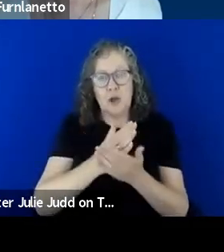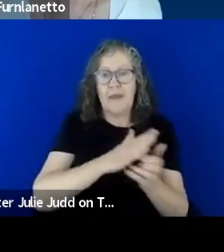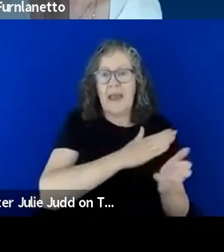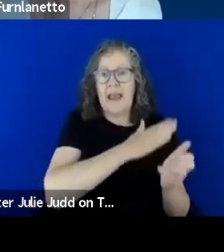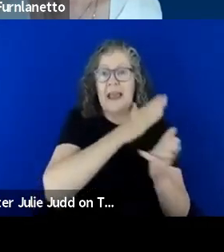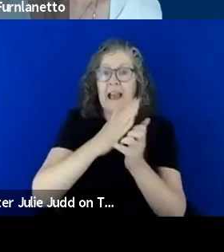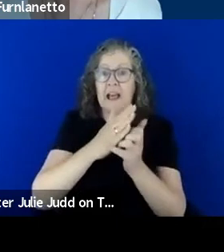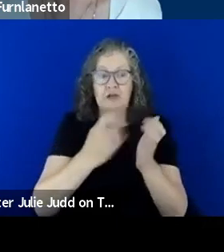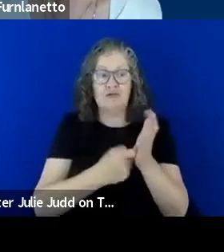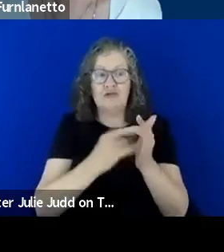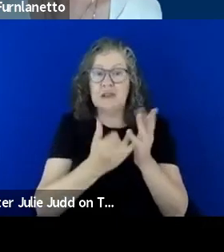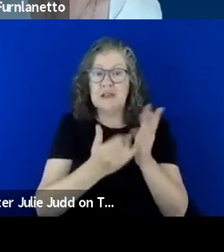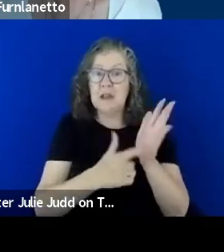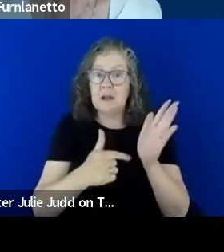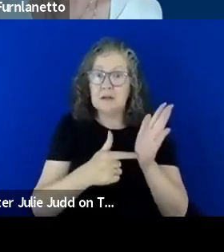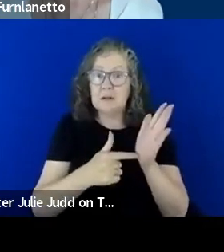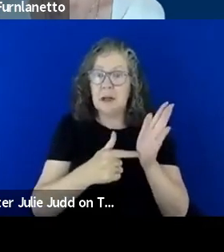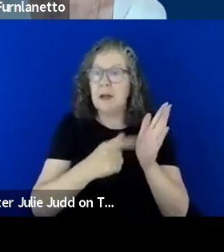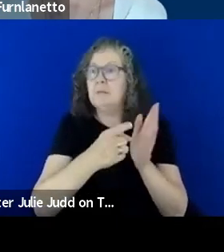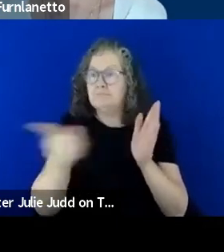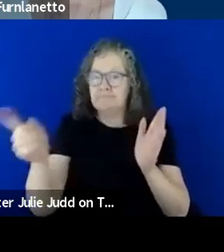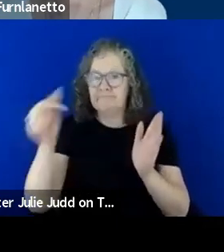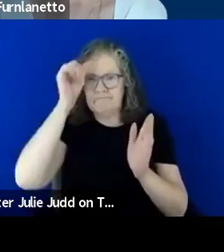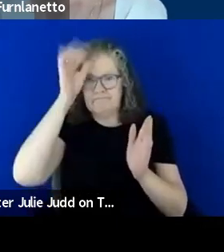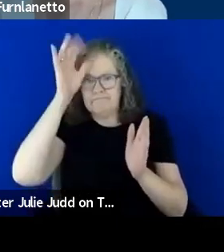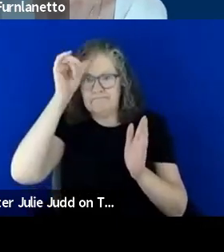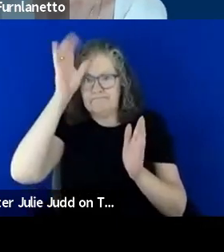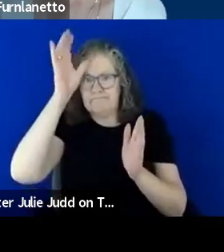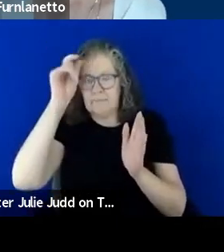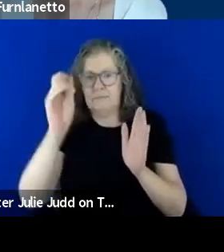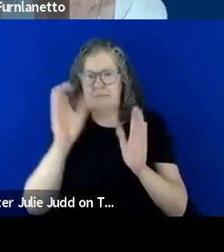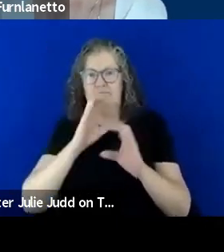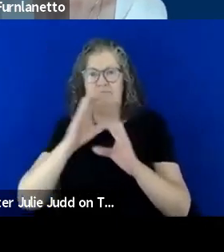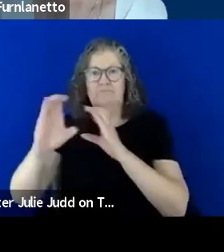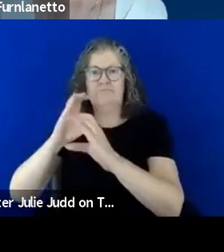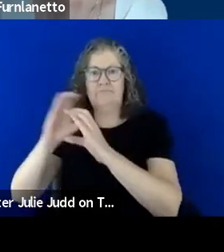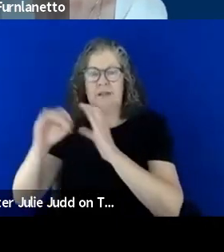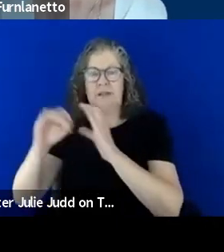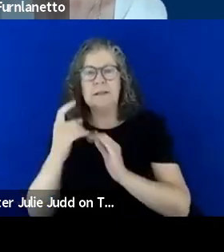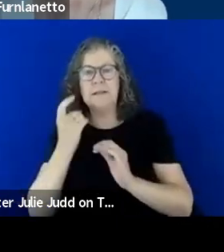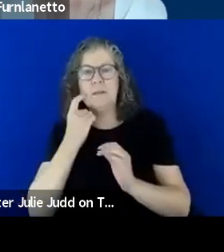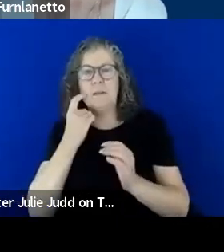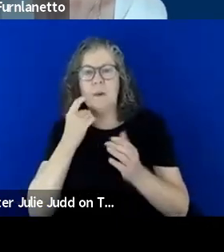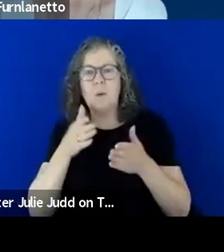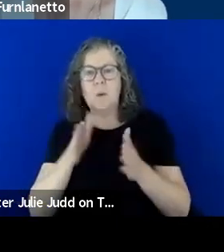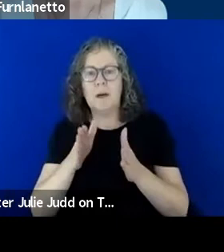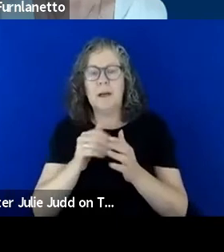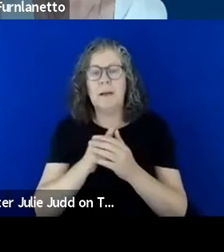reaches the people in a very simple way but you know we often think because that's what we're,